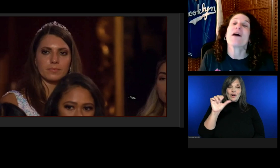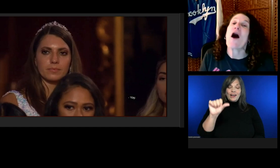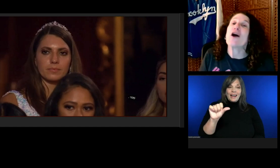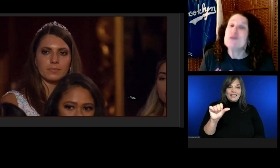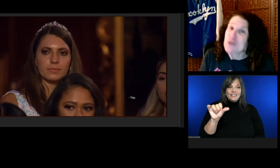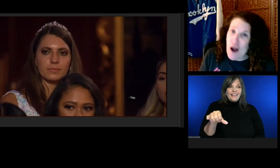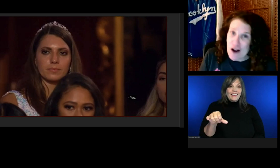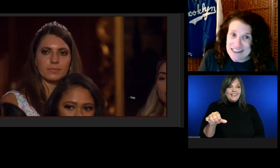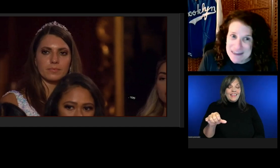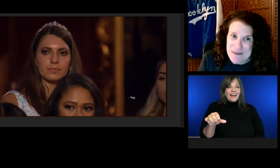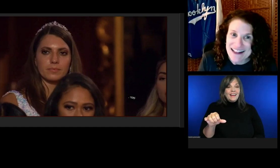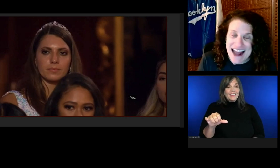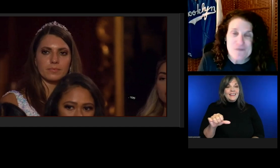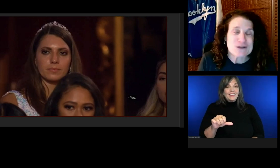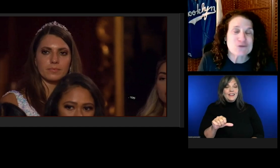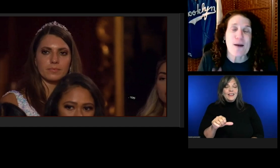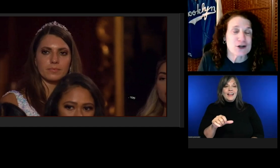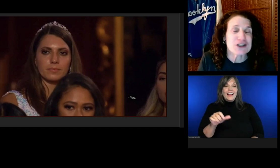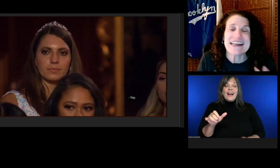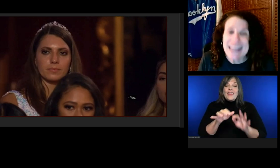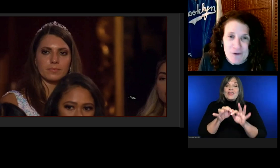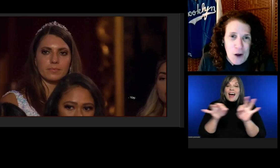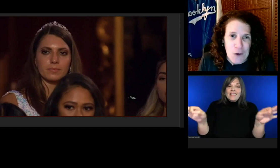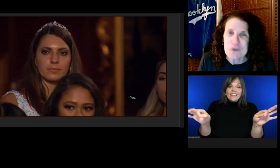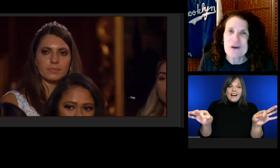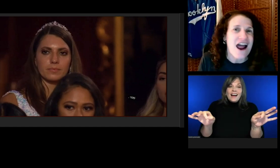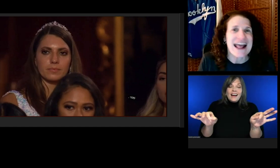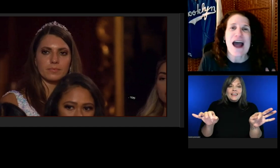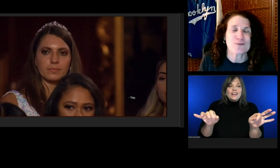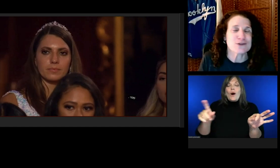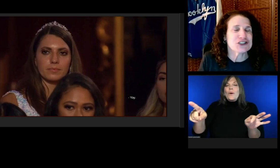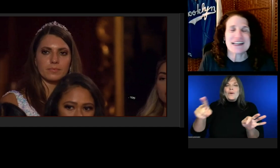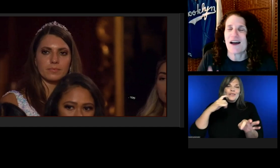The are you talking to me line was Robert De Niro, not Al Pacino.